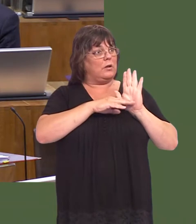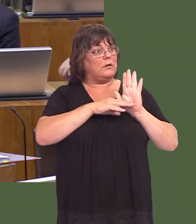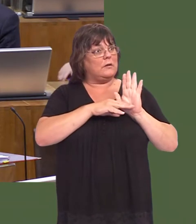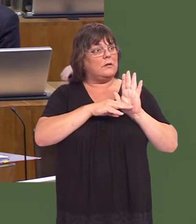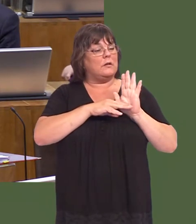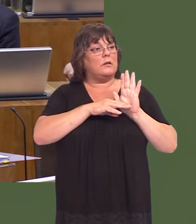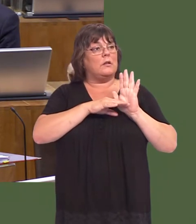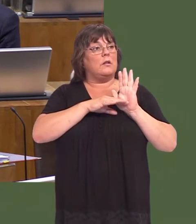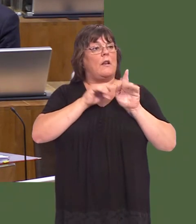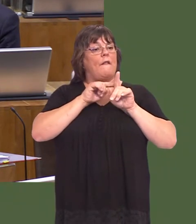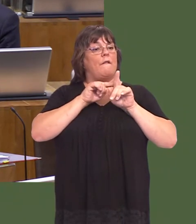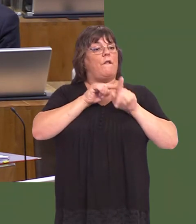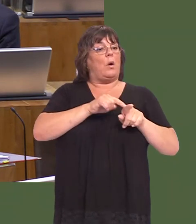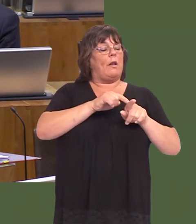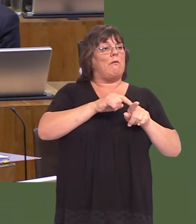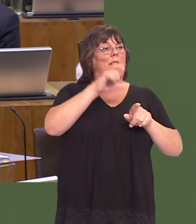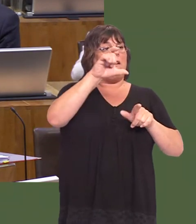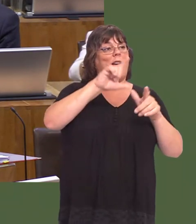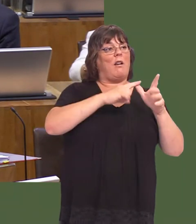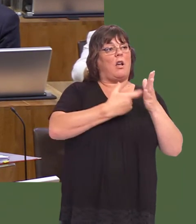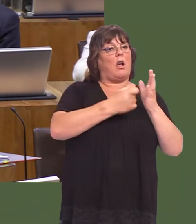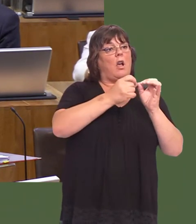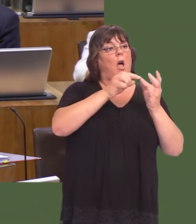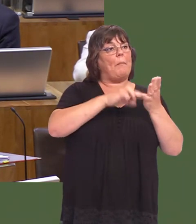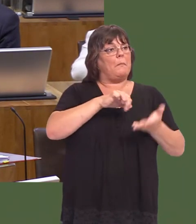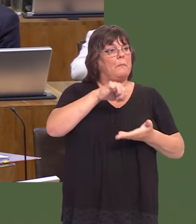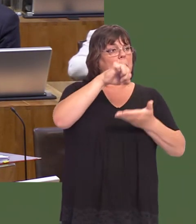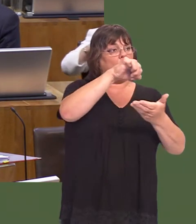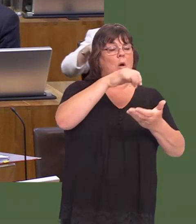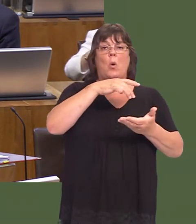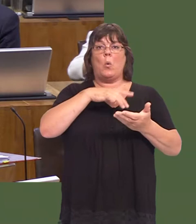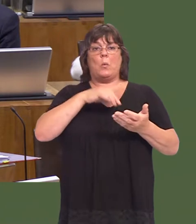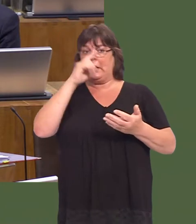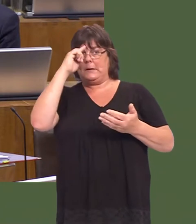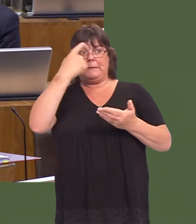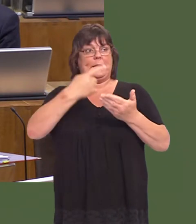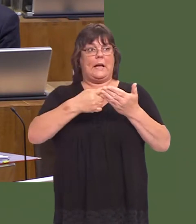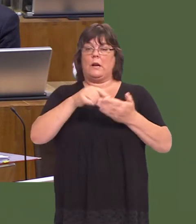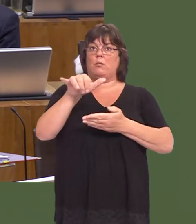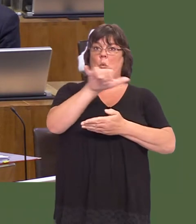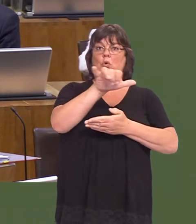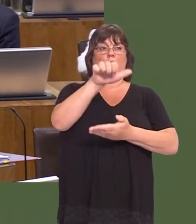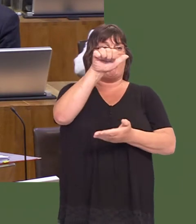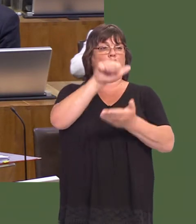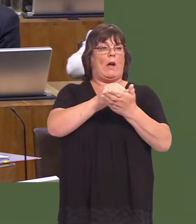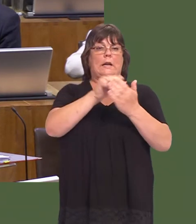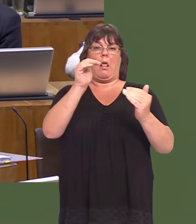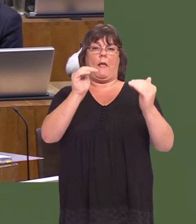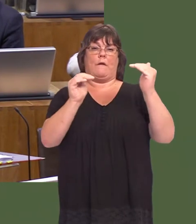on the carbon budgets, and we have to consider what the correct levels would be for doing that.